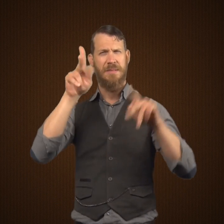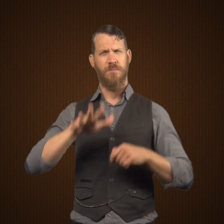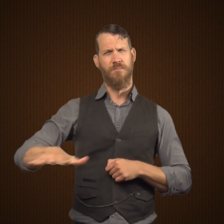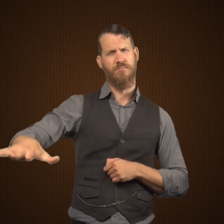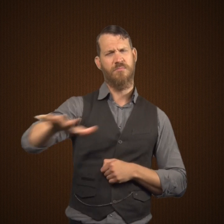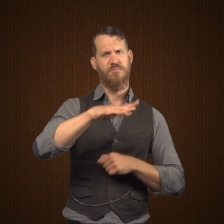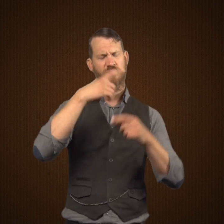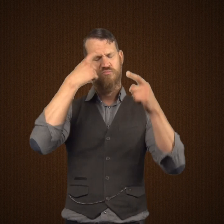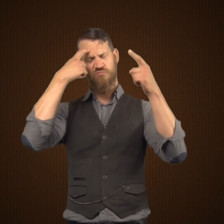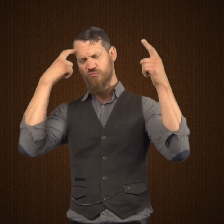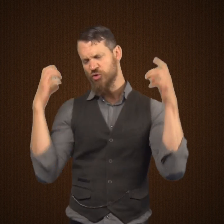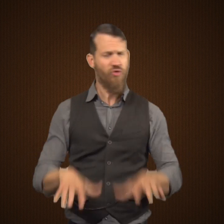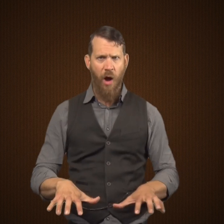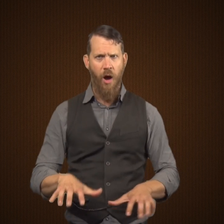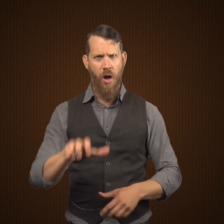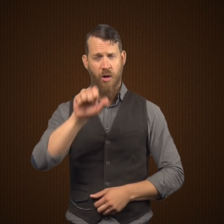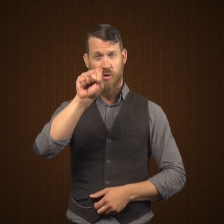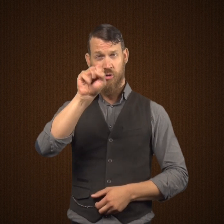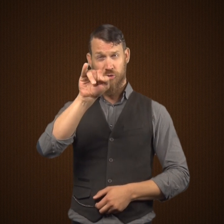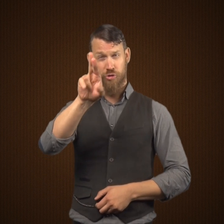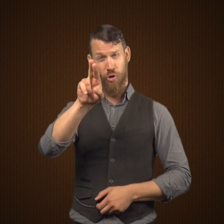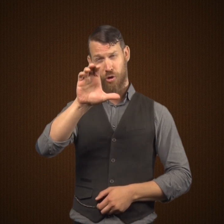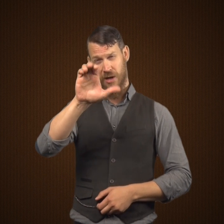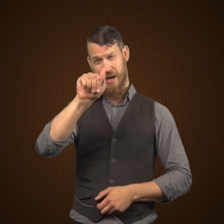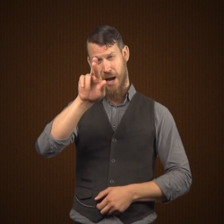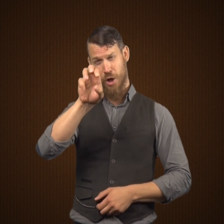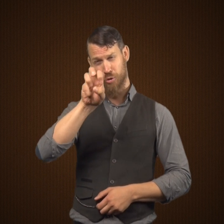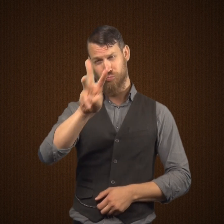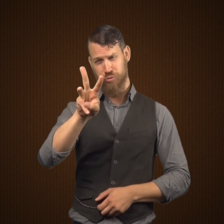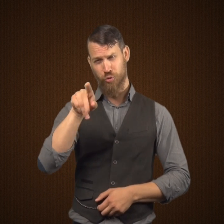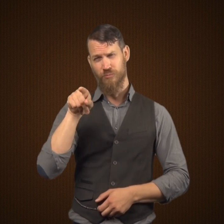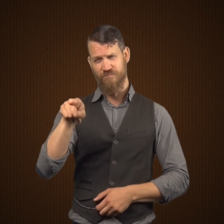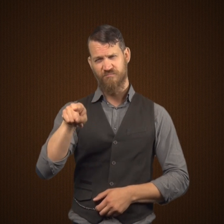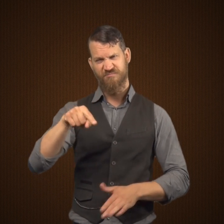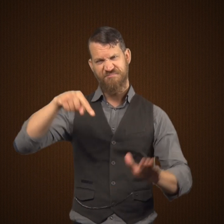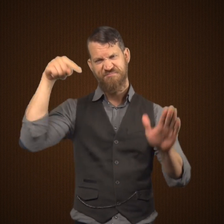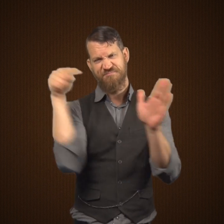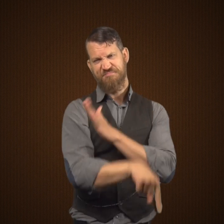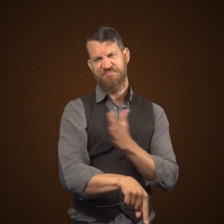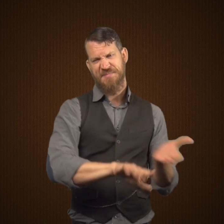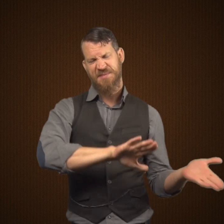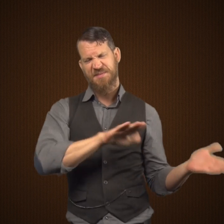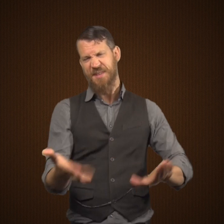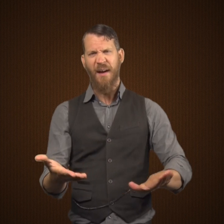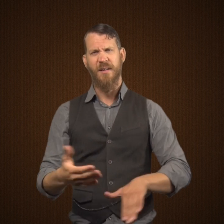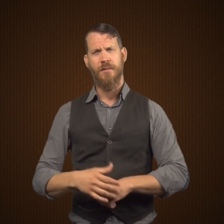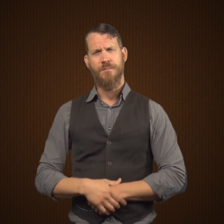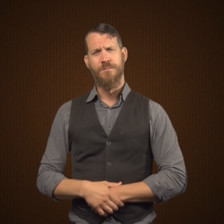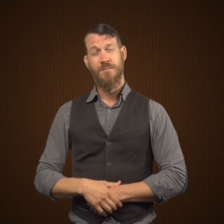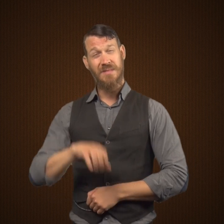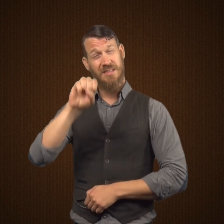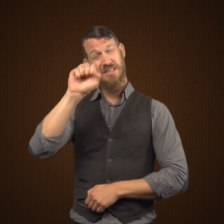Nearly one year later, the people of London were shocked to learn